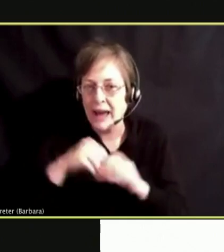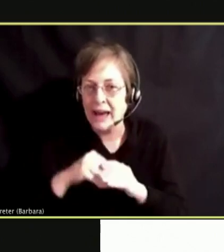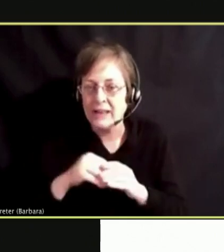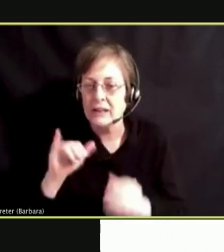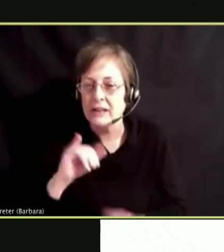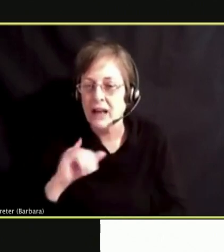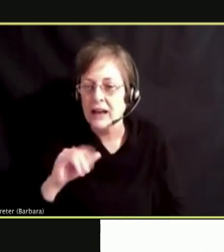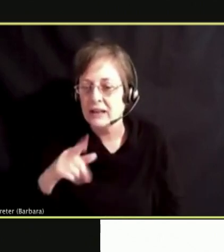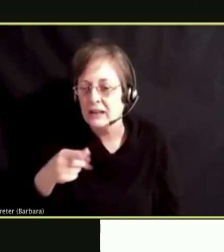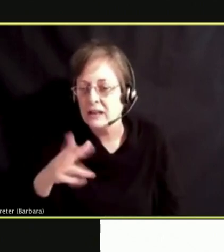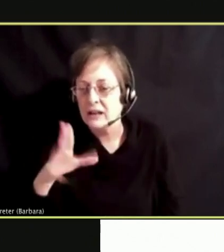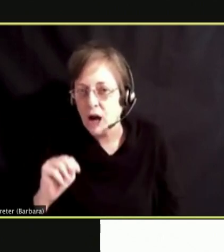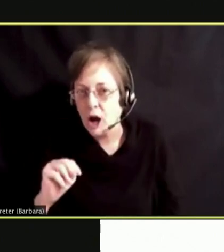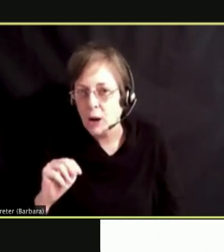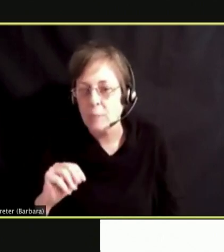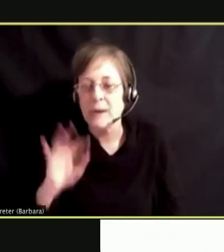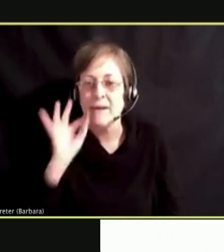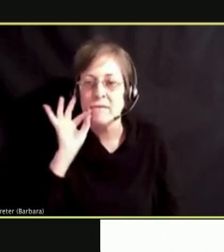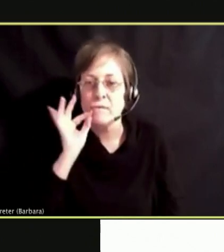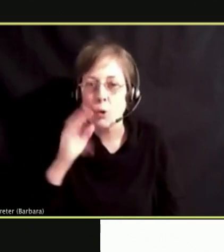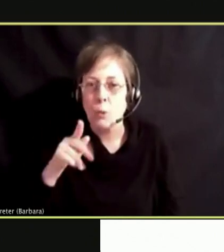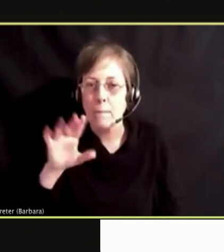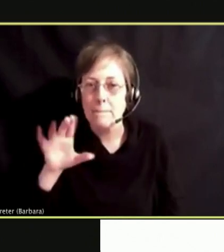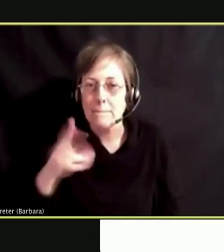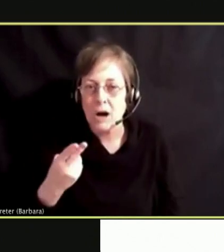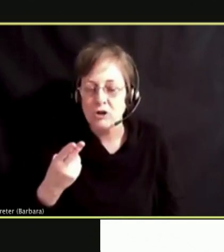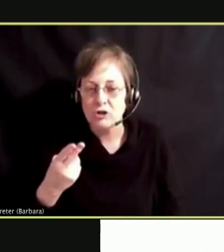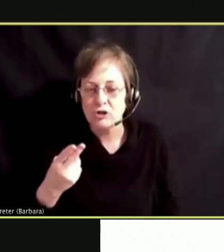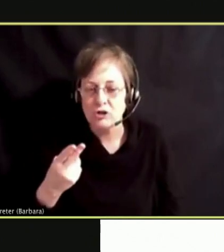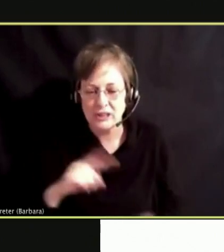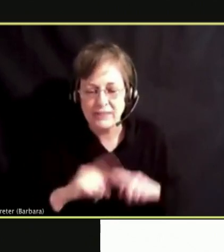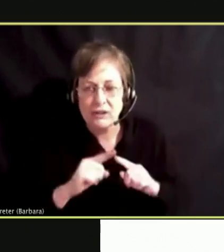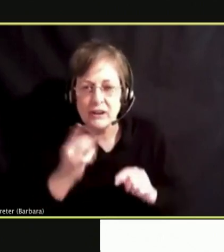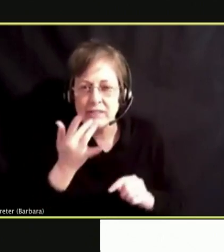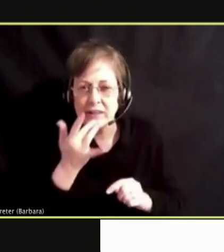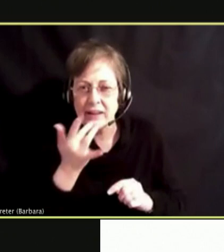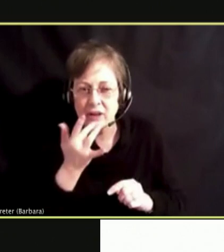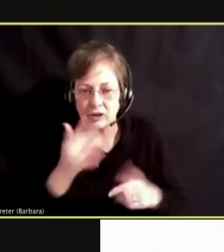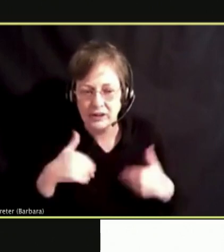PUNCH. THINGS THAT ARE YOUNG FOLKS INTERACT WITH.